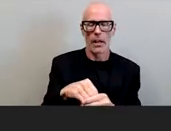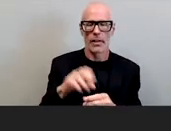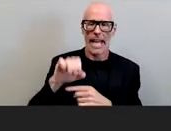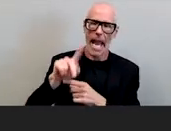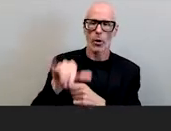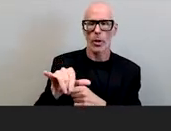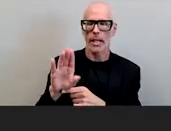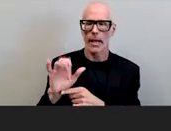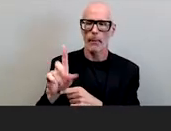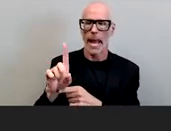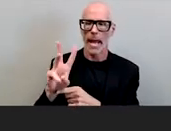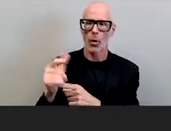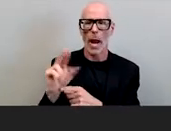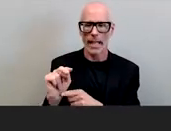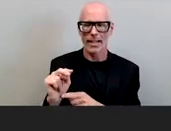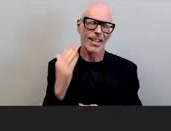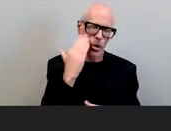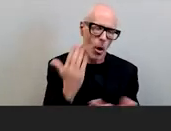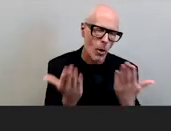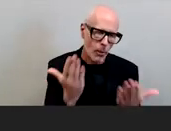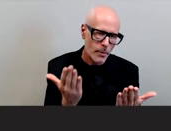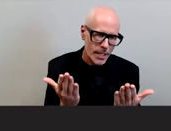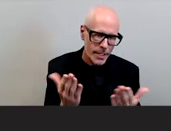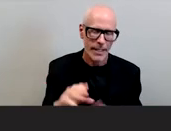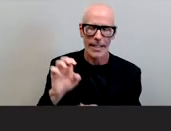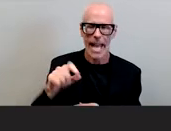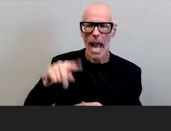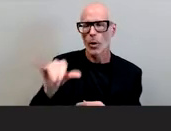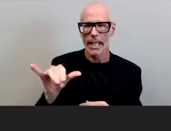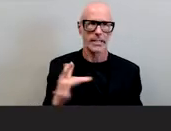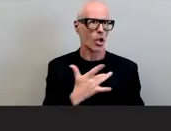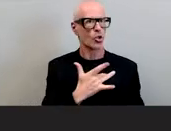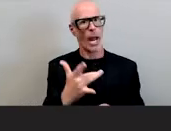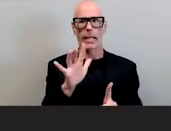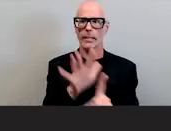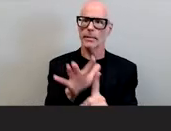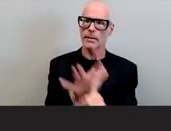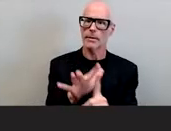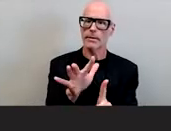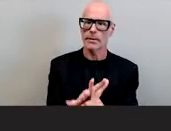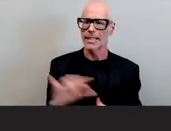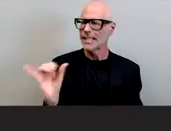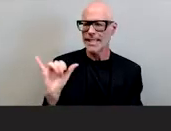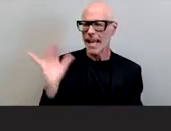have noticed that equity is on trend right now it's what diversity was when Debra hammond and i